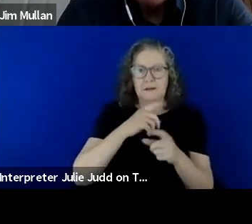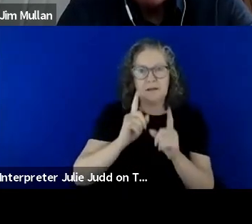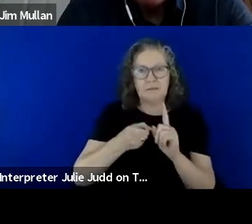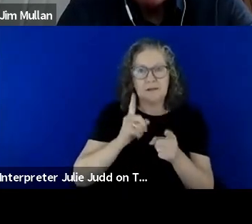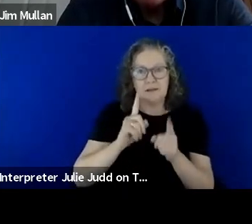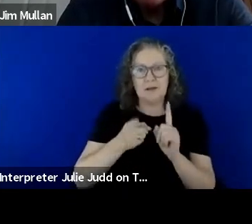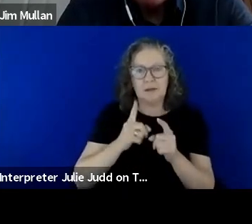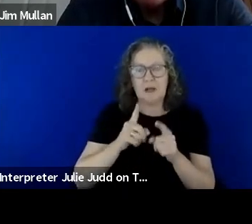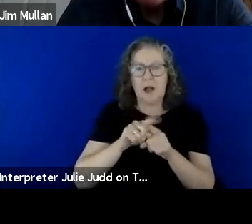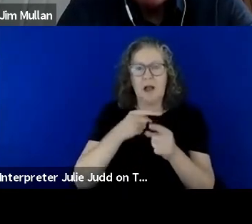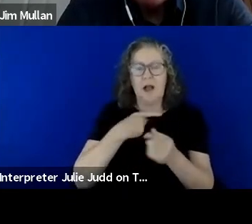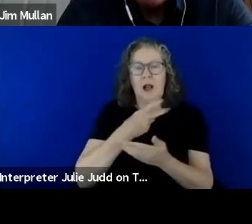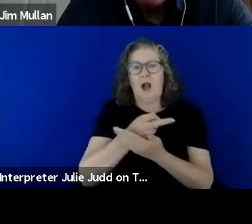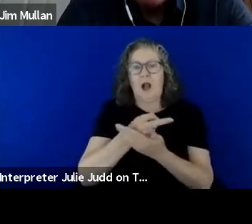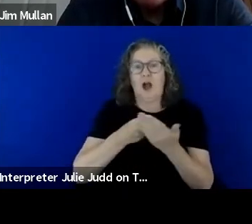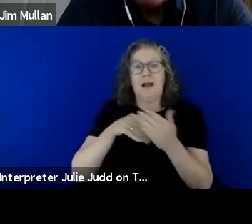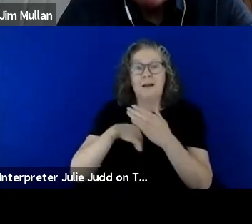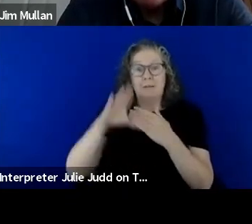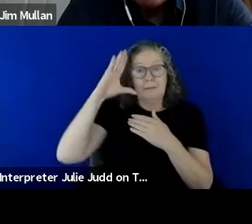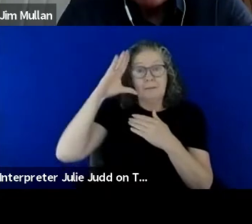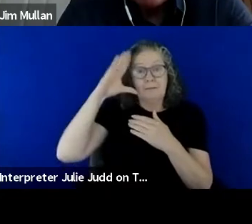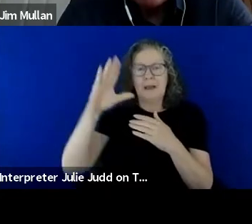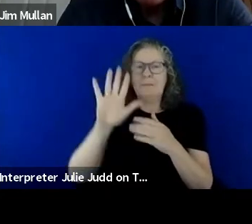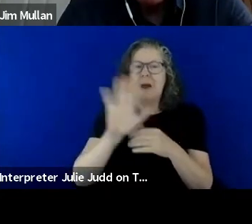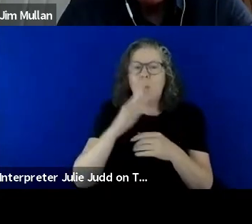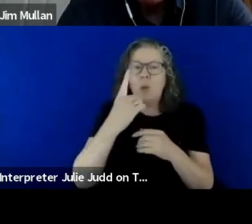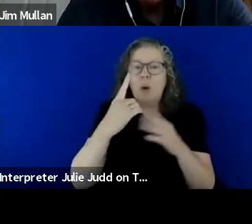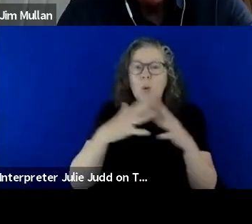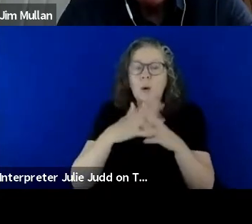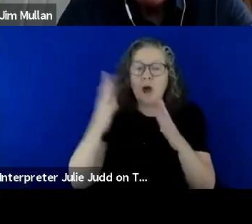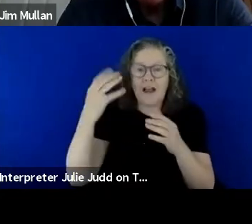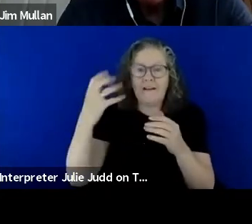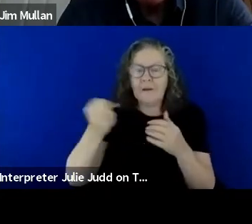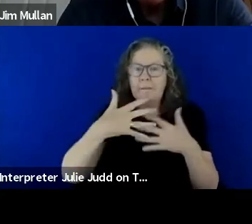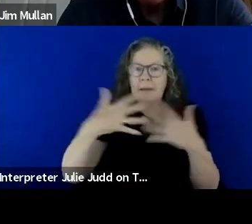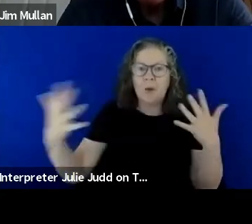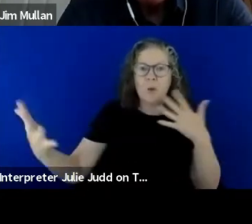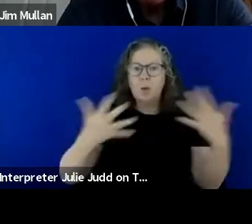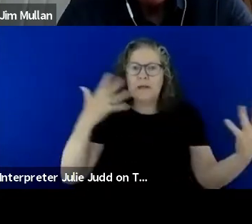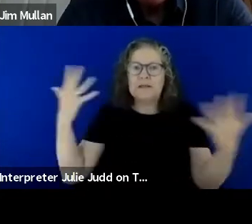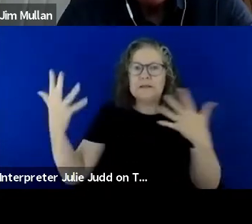in bed, for example, about a week ago we had those high winds and I felt I thought the